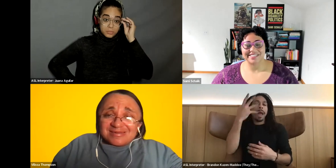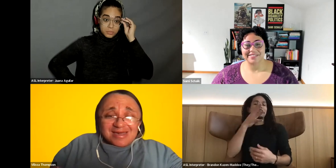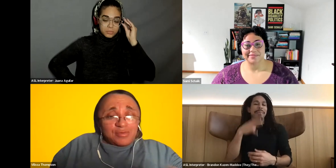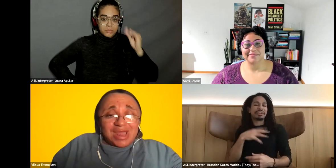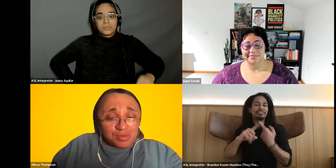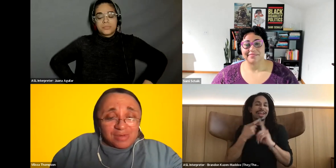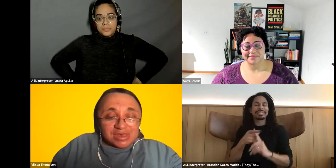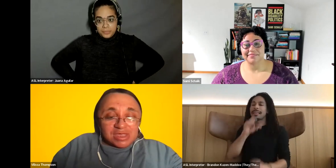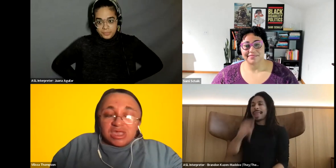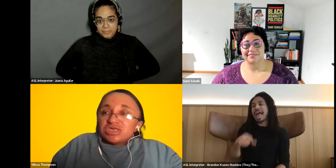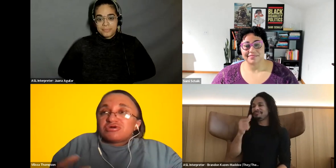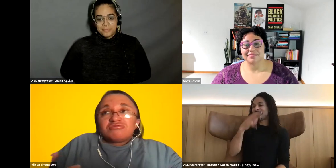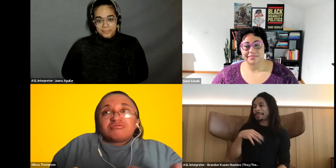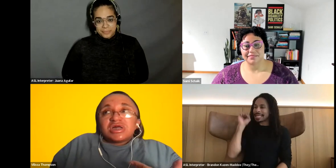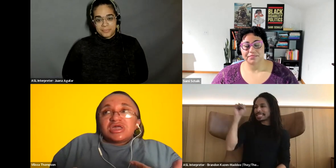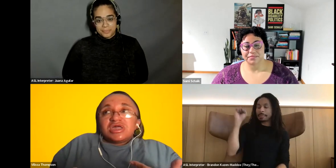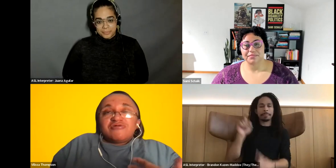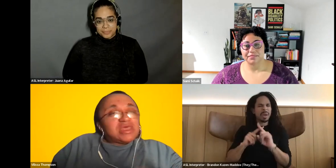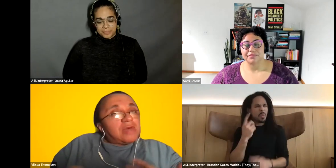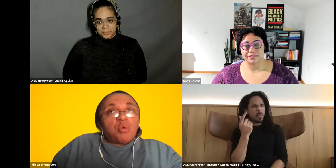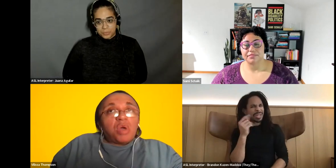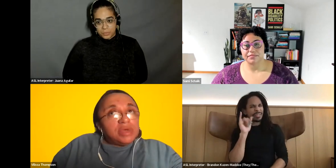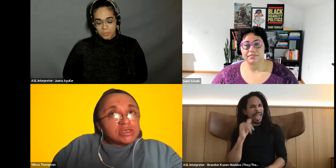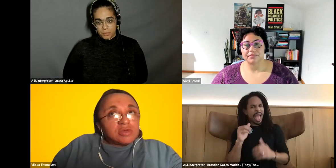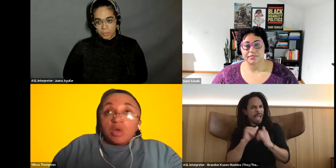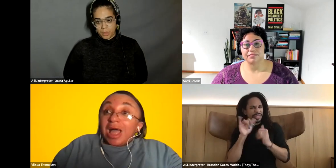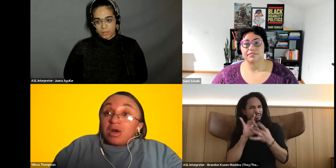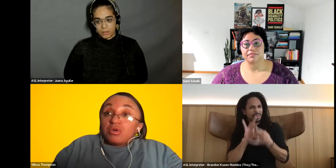Vilissa Thompson: as a black woman. So if I know about one of this I'm like Wow!